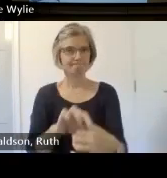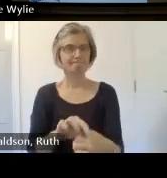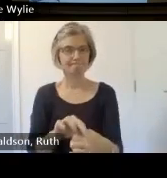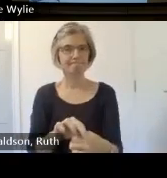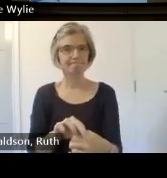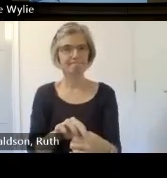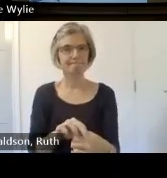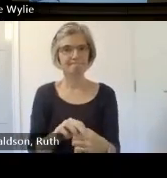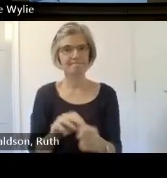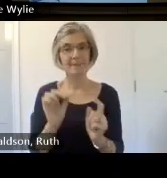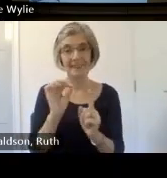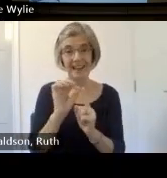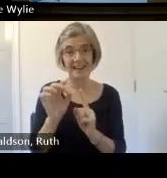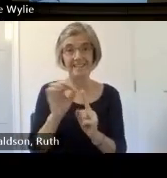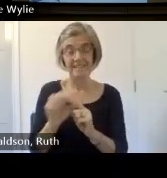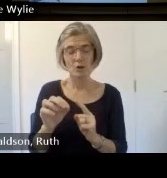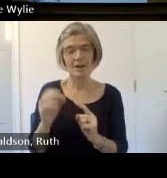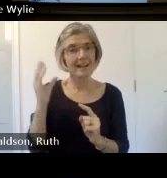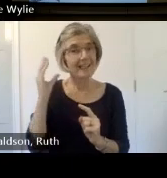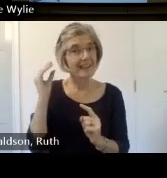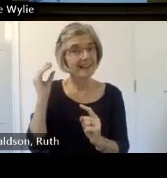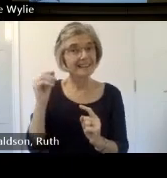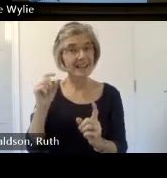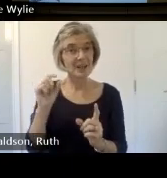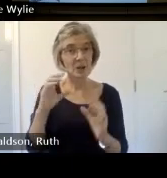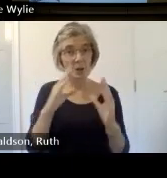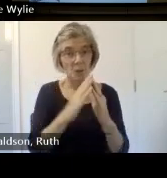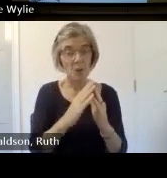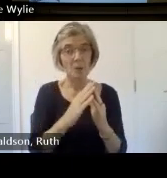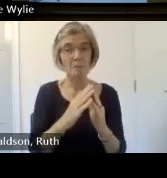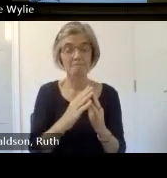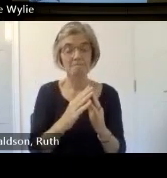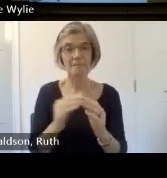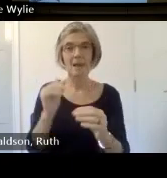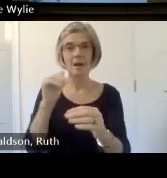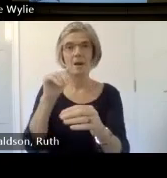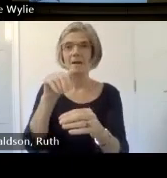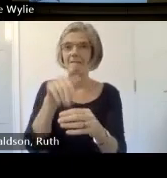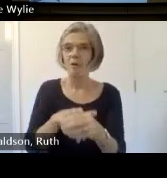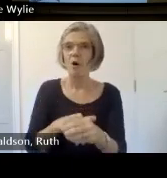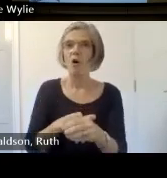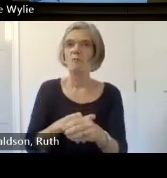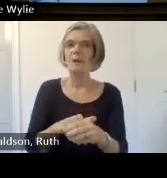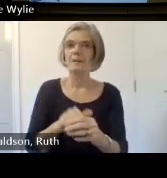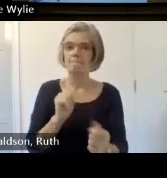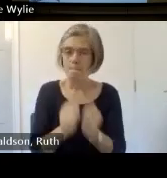at home um being part of that band is obviously important but she's learn how the different again